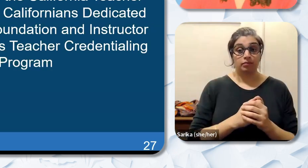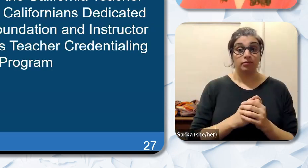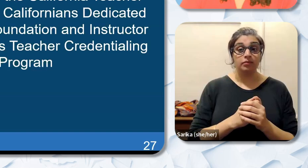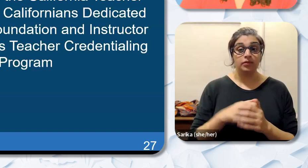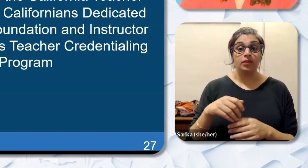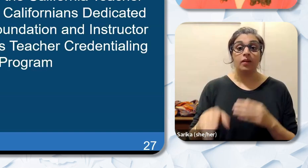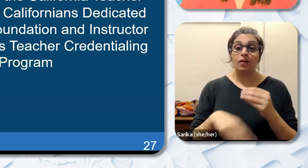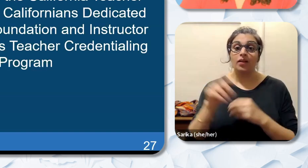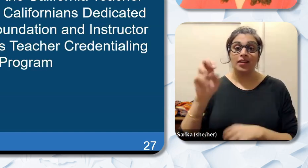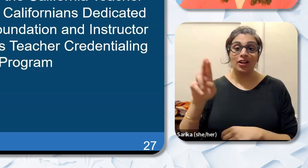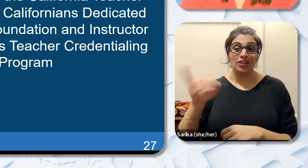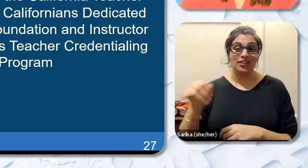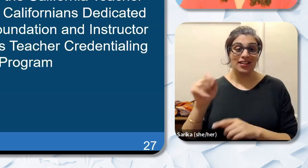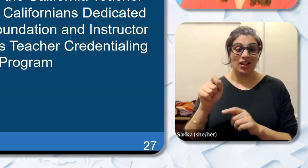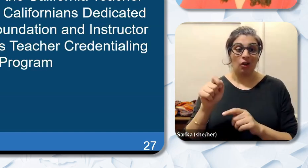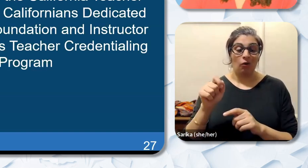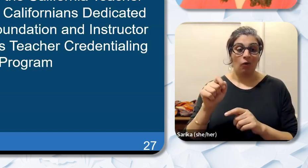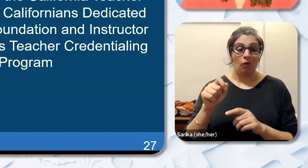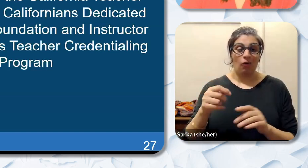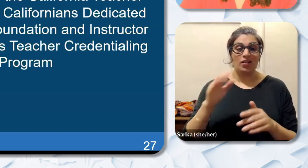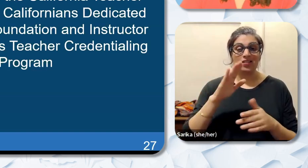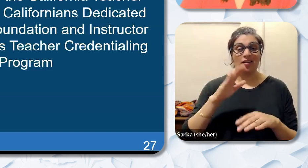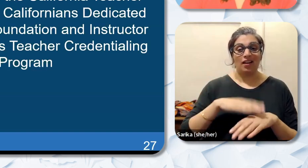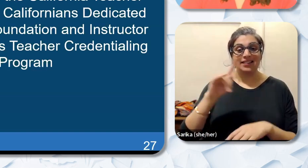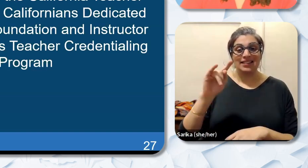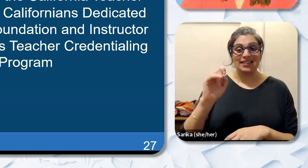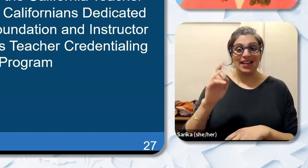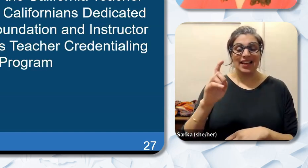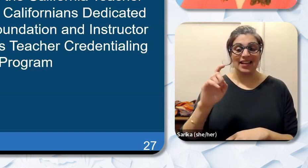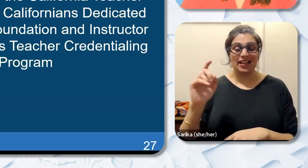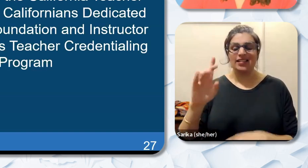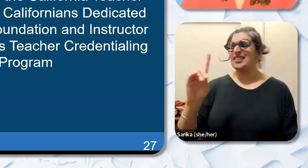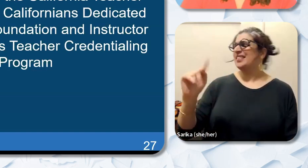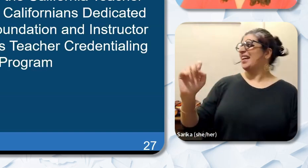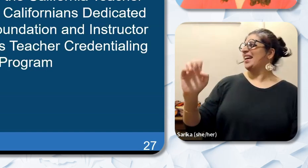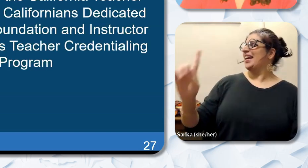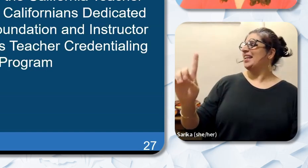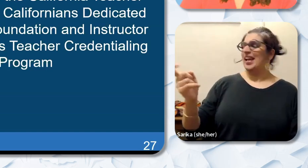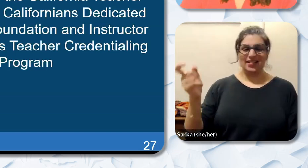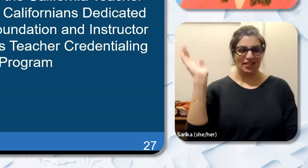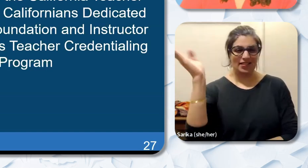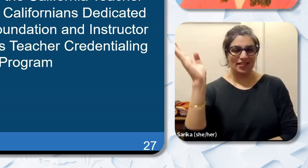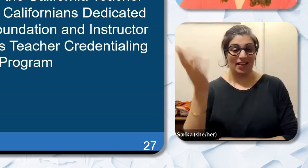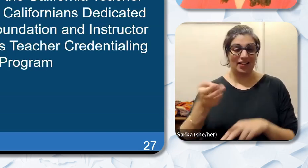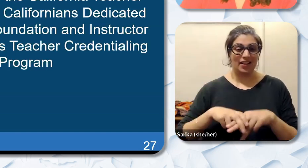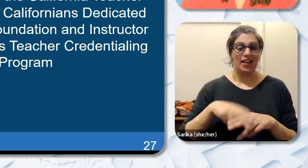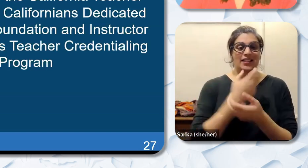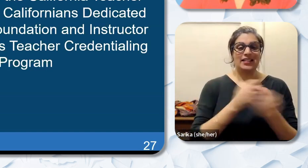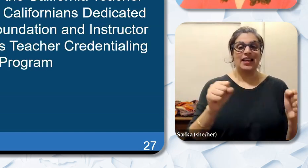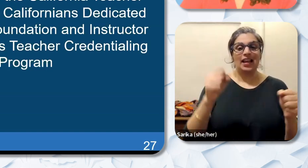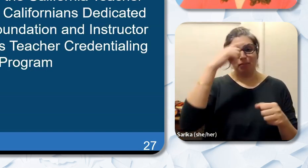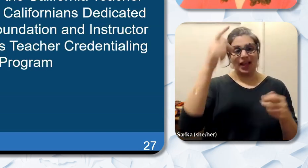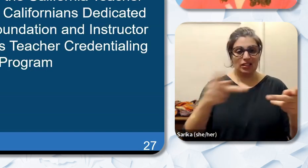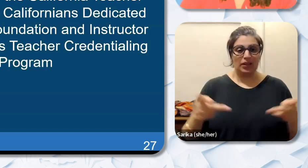featured on Ted X and sits on the boards of Safe Black Space and Torlakson Whole Child Institute.